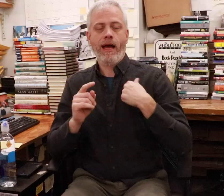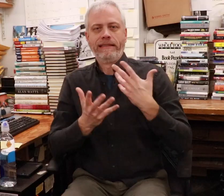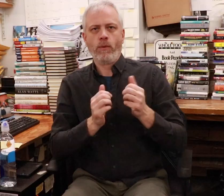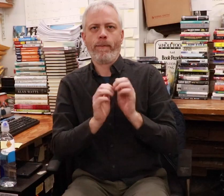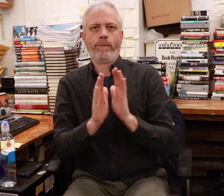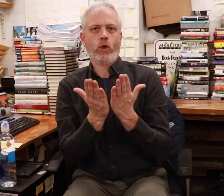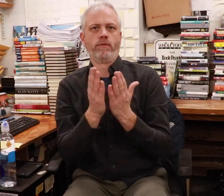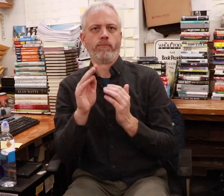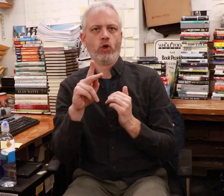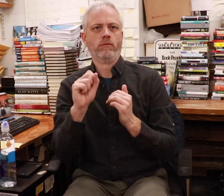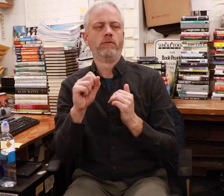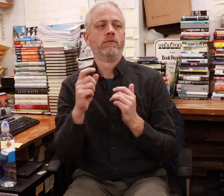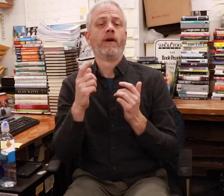I deal mostly with books.